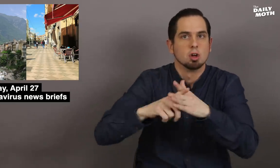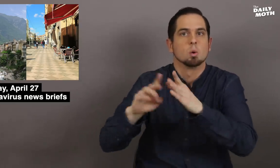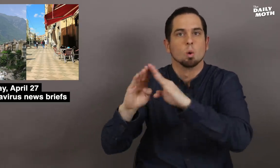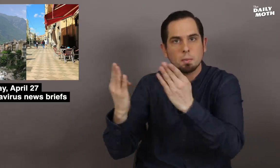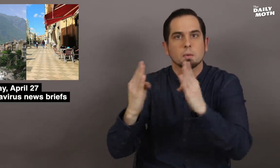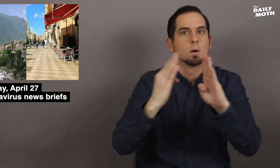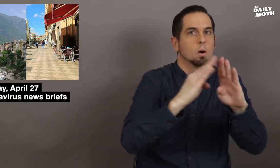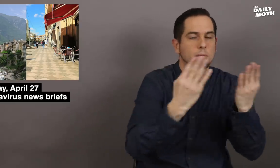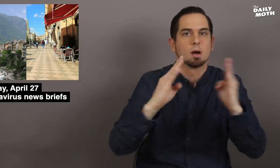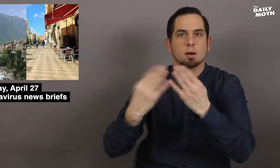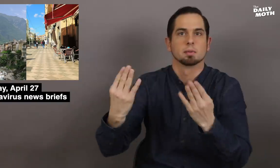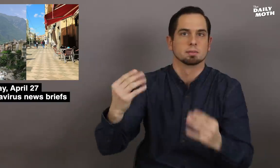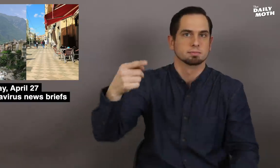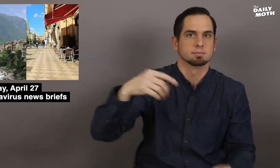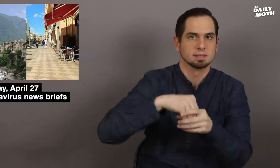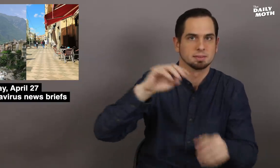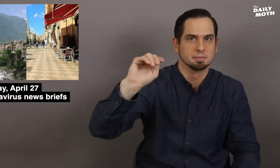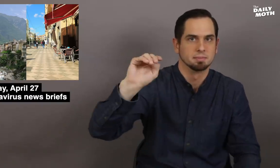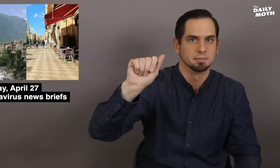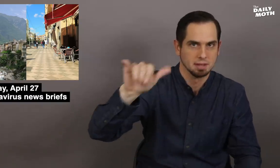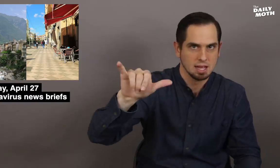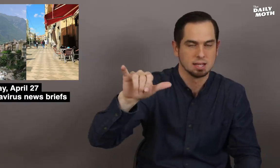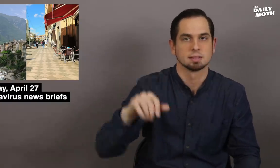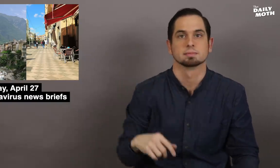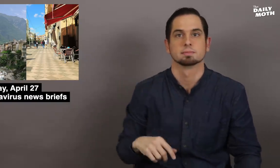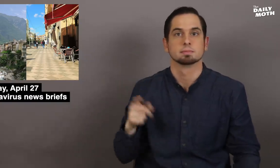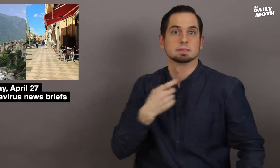to start opening in May.